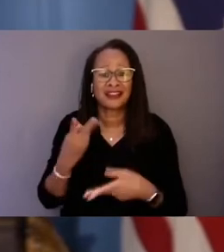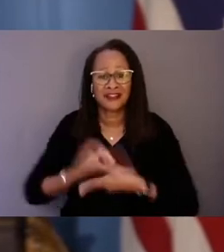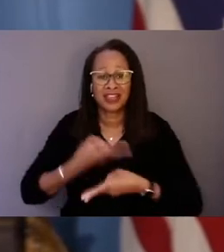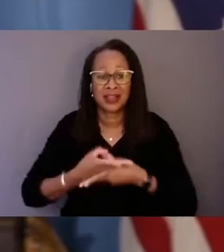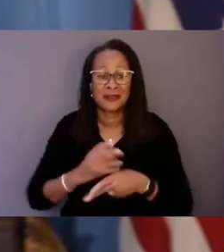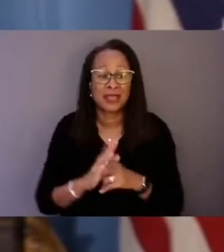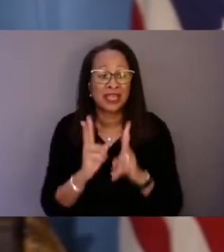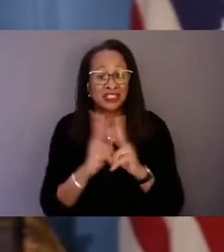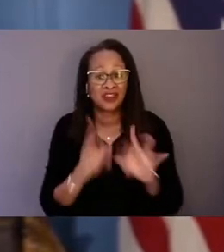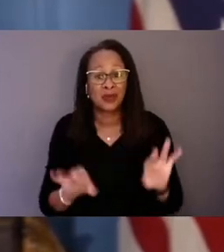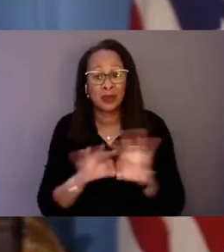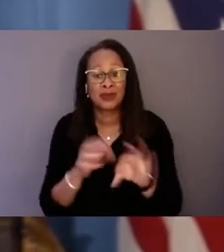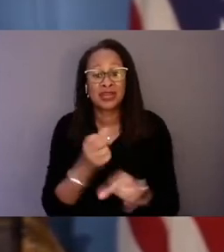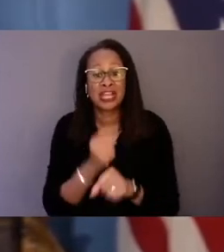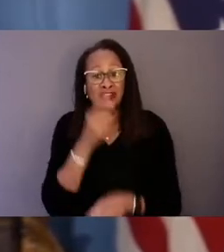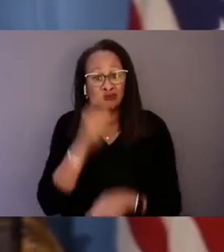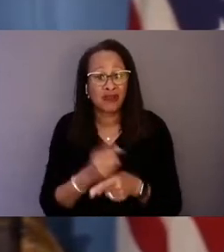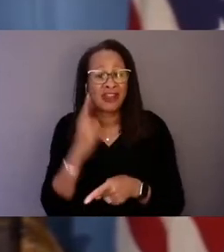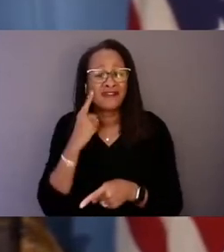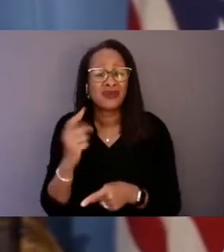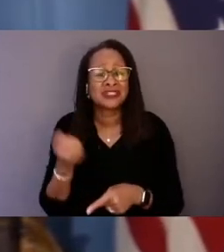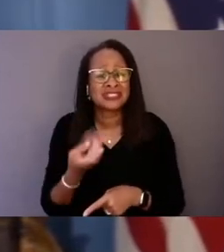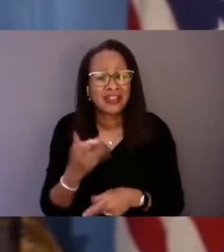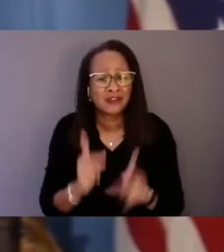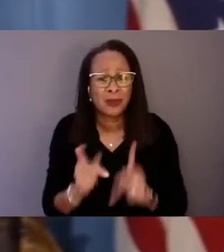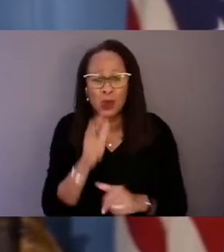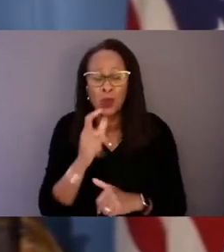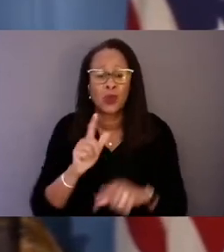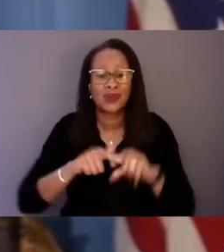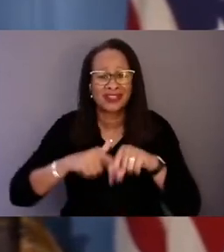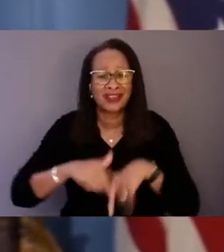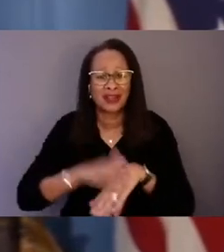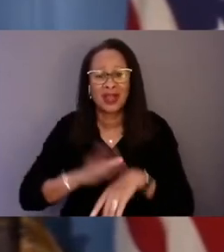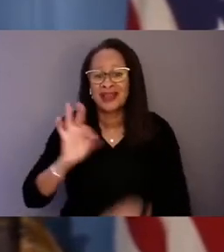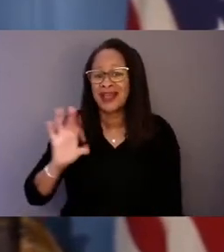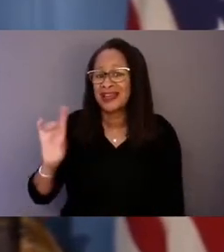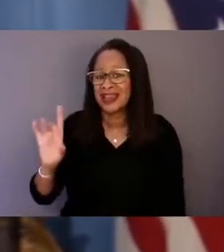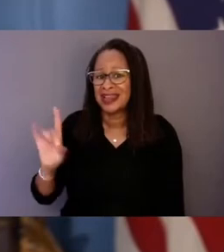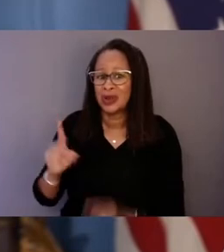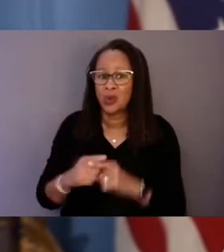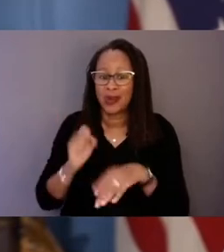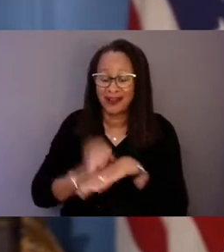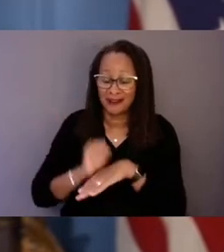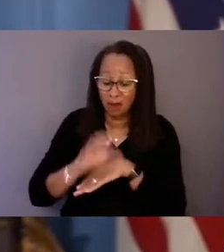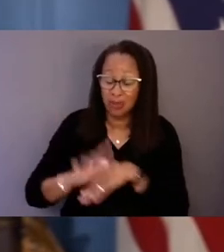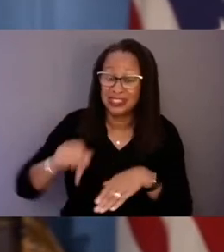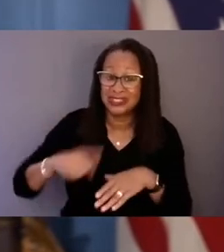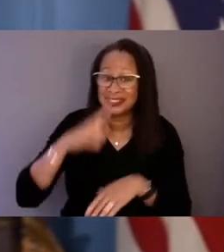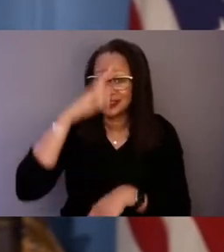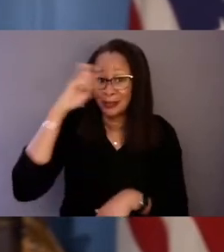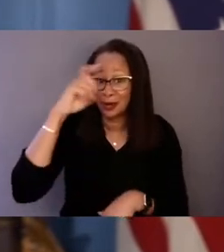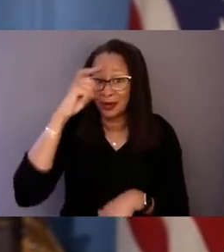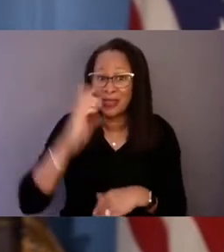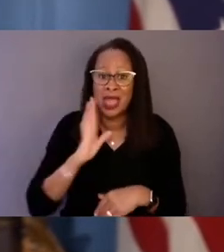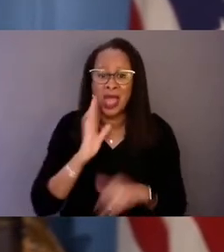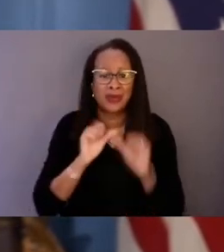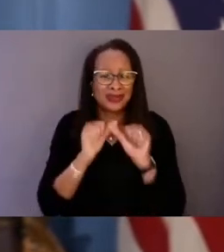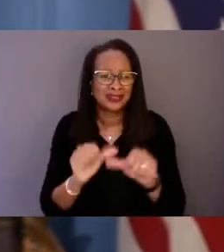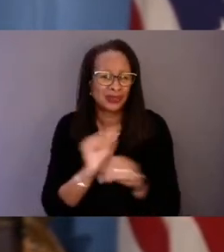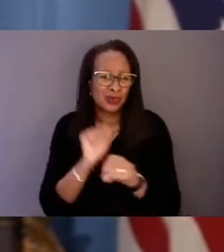for the millions of people who will be relying on 988 when it launches this summer. I will keep working to make sure that anyone in crisis